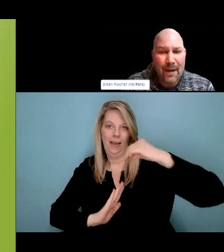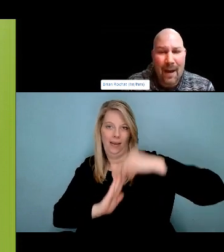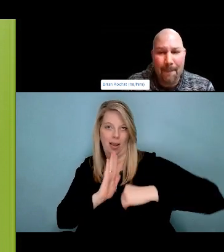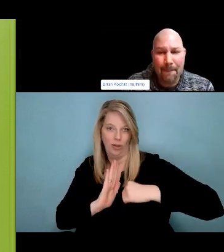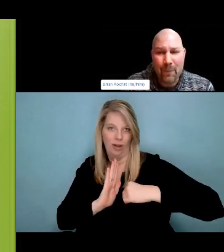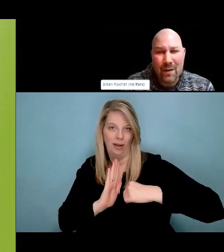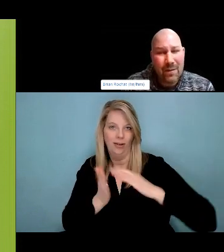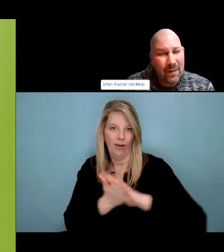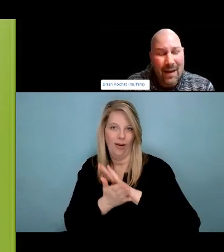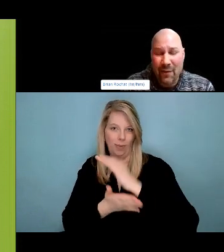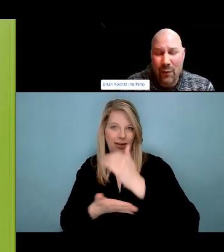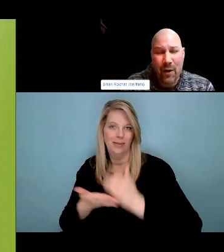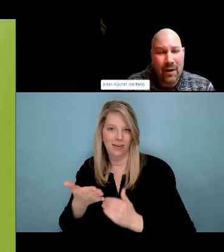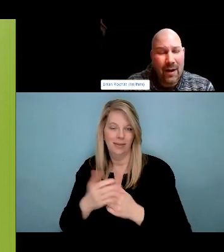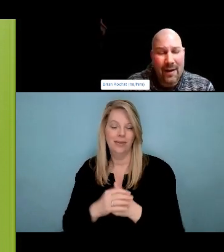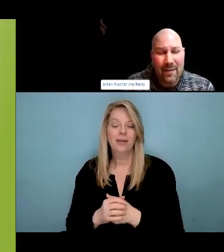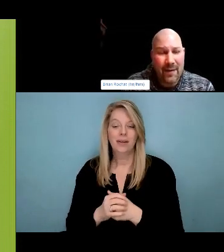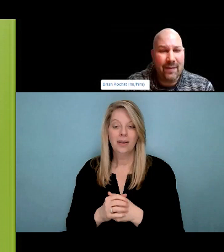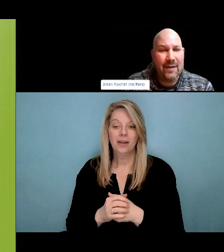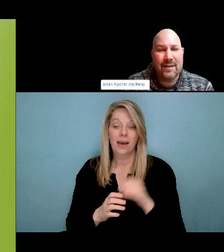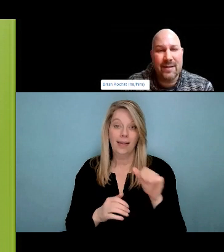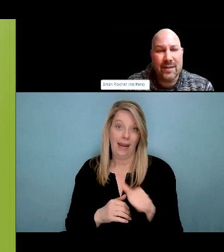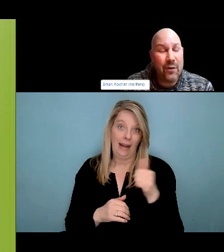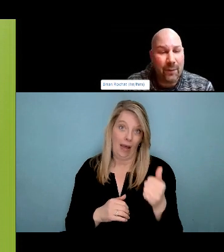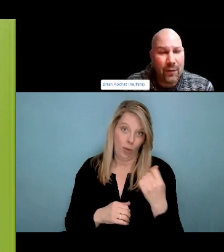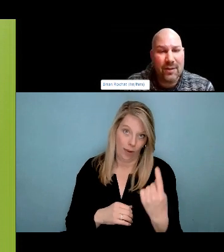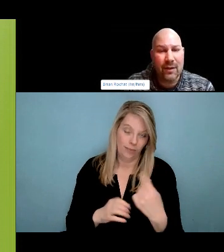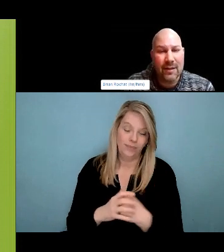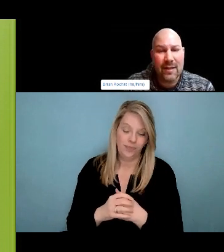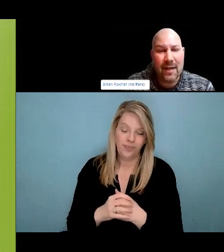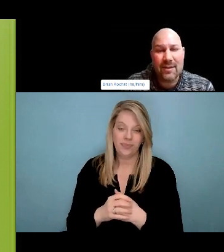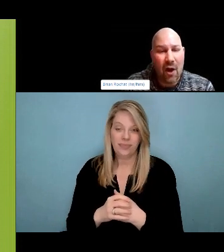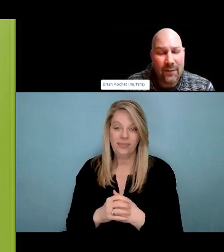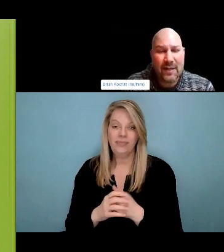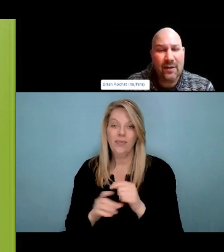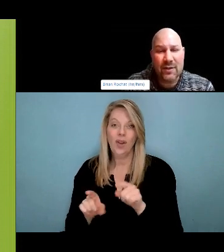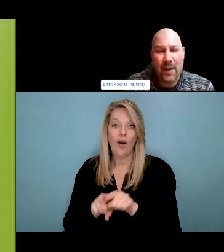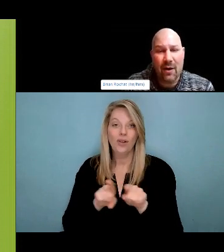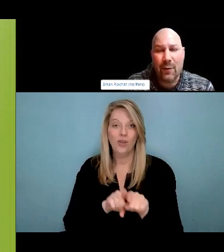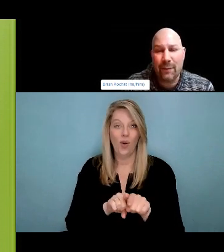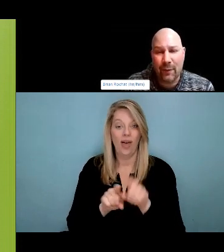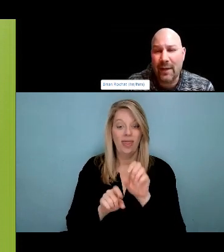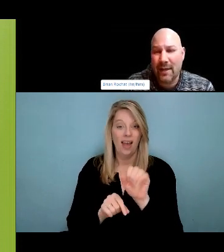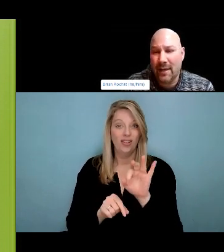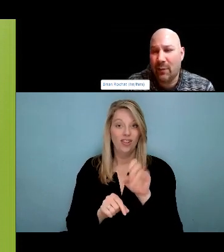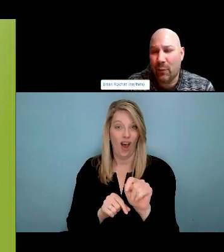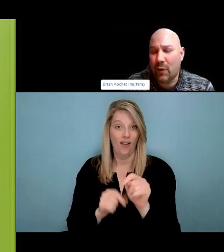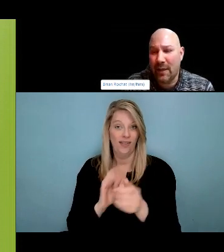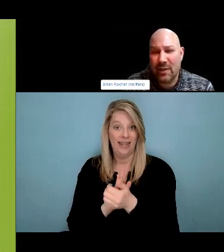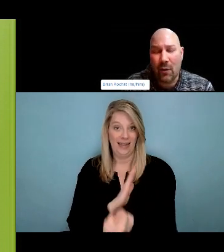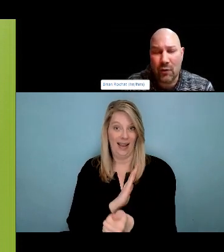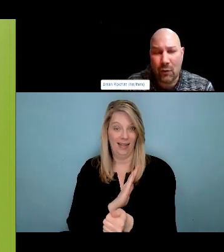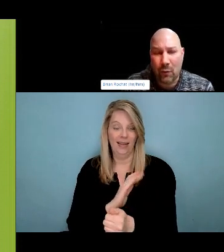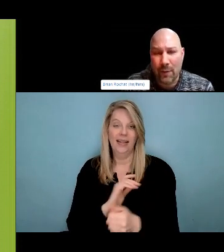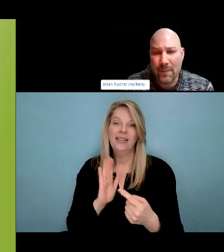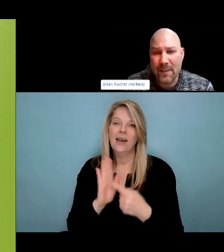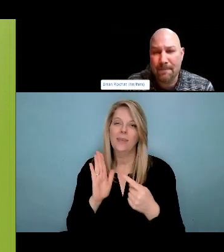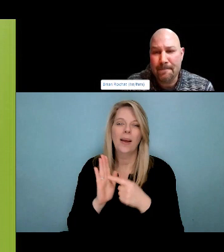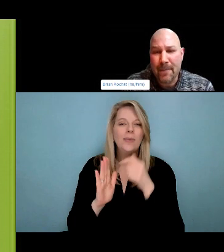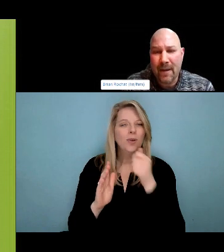that they have to not be using then it certainly will put up a barrier and it has in fact put